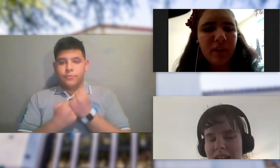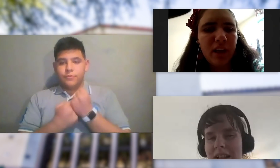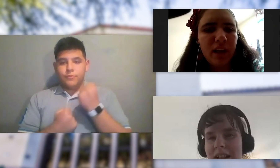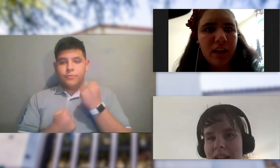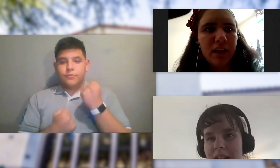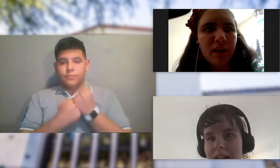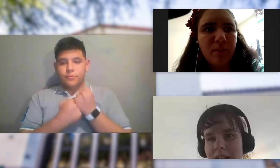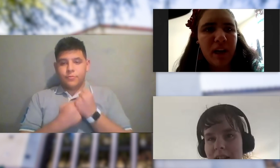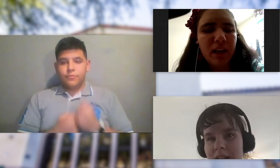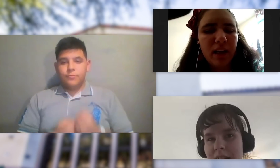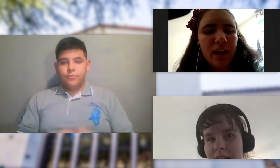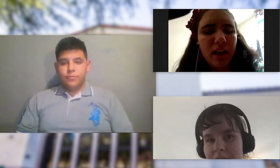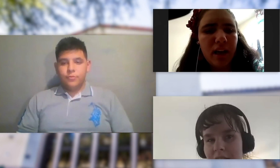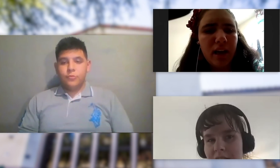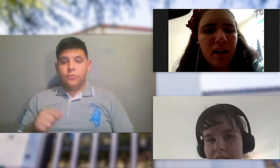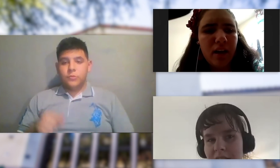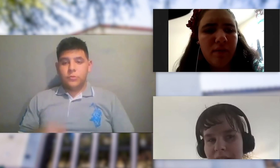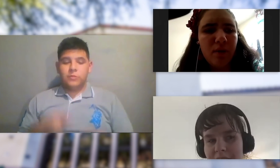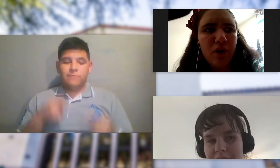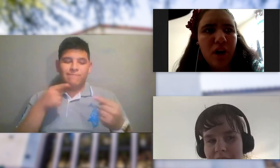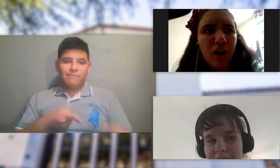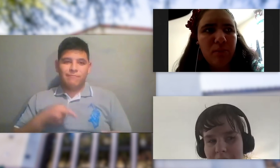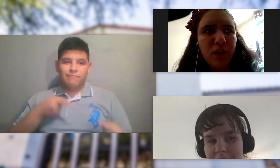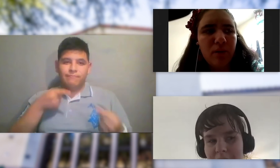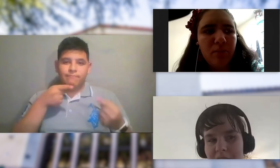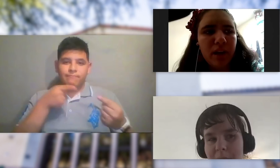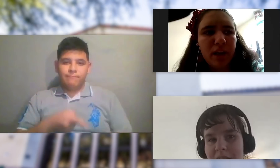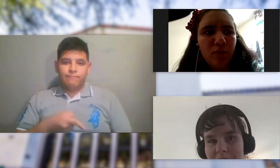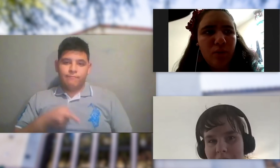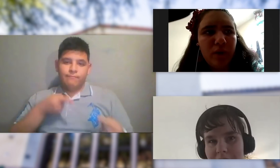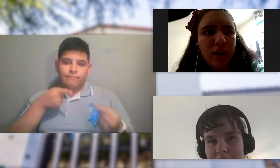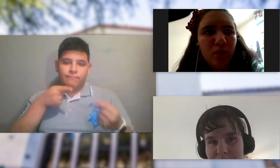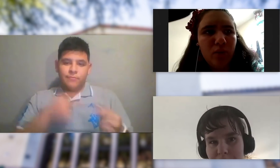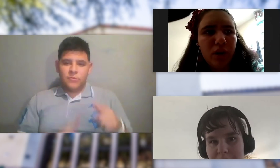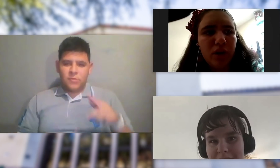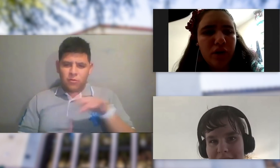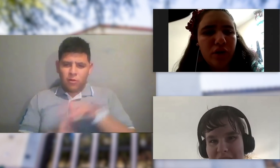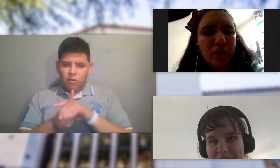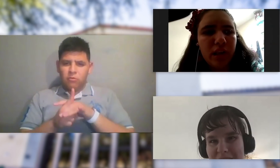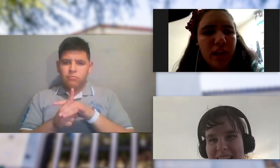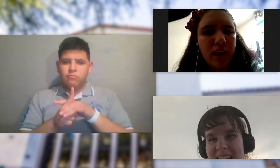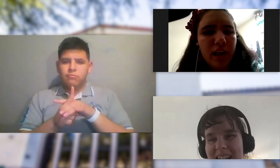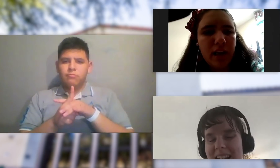I JUST MIGHT HAVE A PROBLEM THAT YOU'LL UNDERSTAND